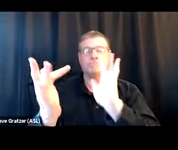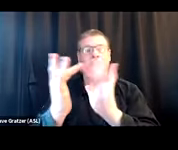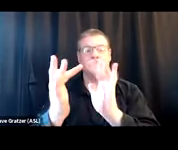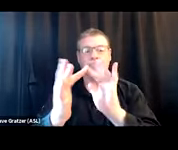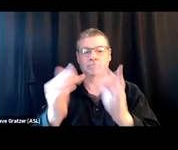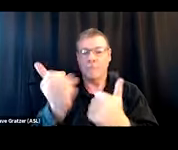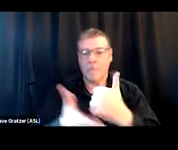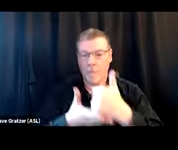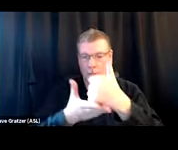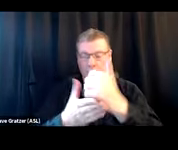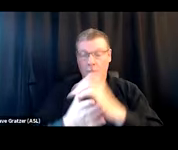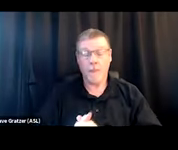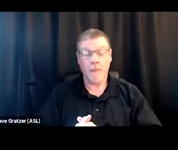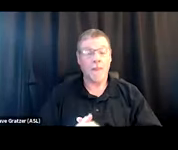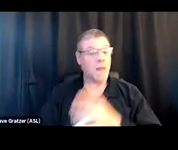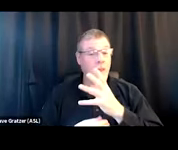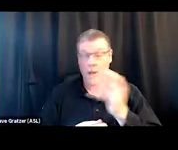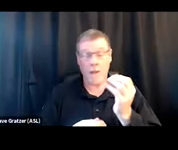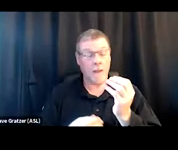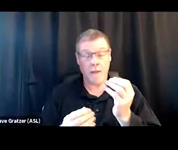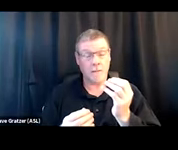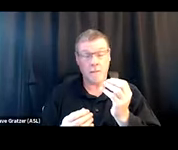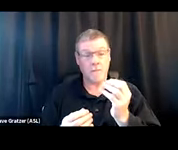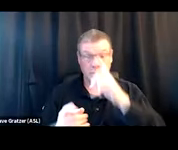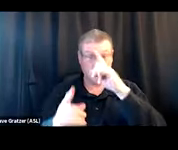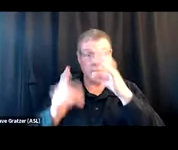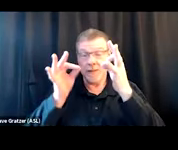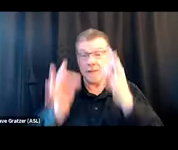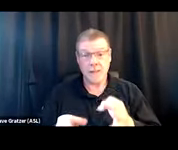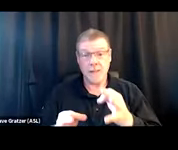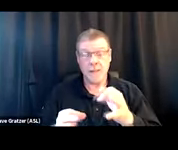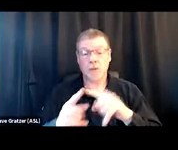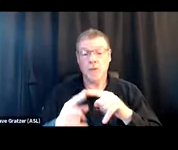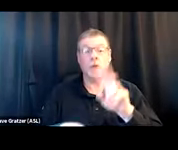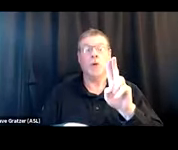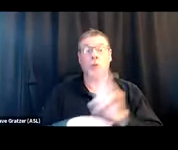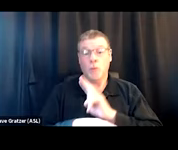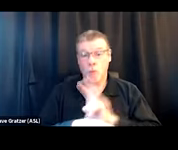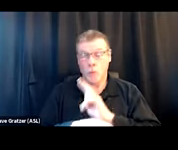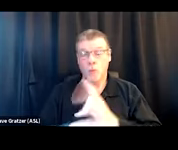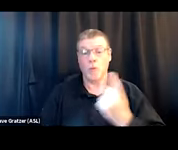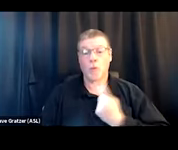and so they very may well, like, decide to make the choice to use alone instead.